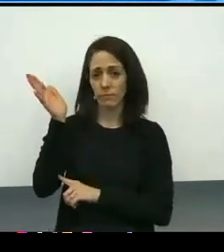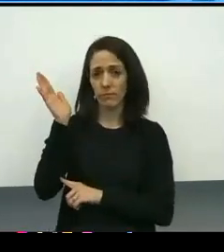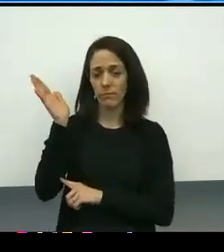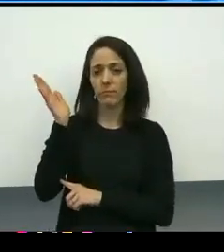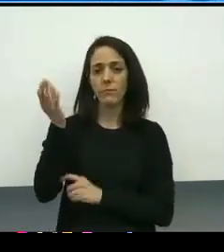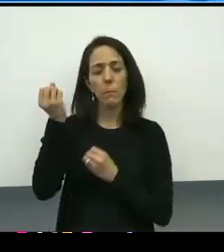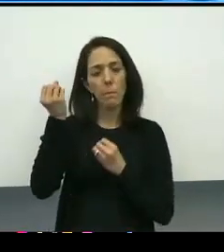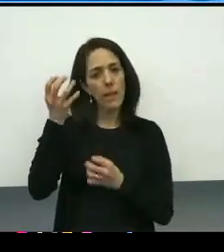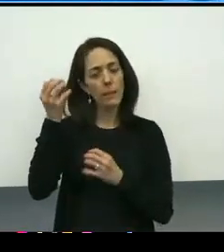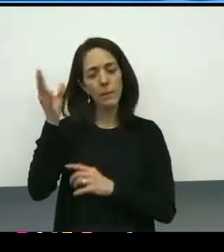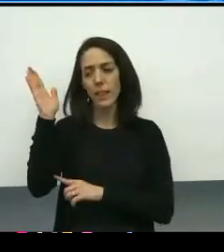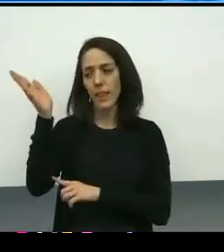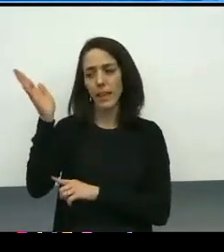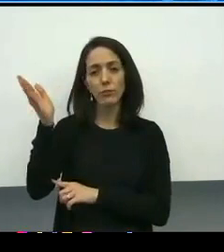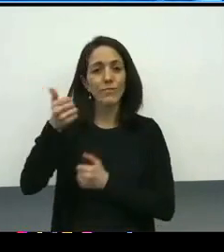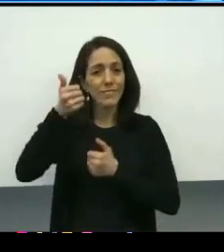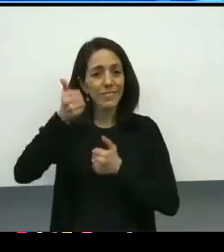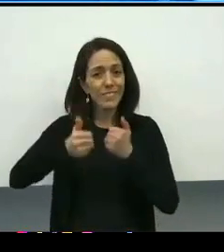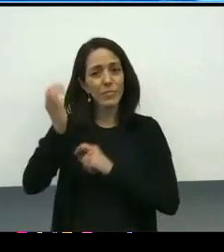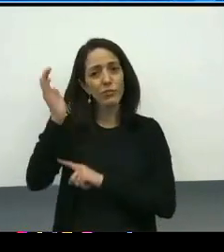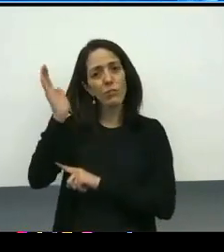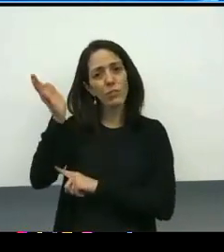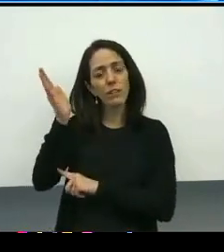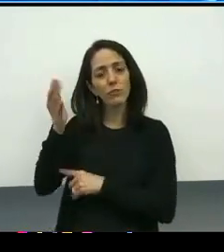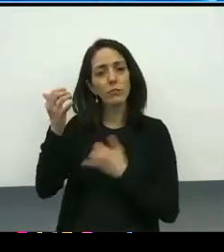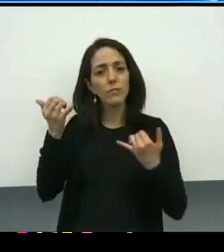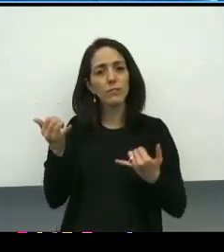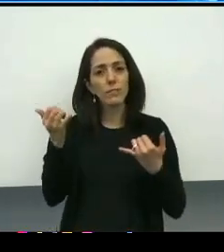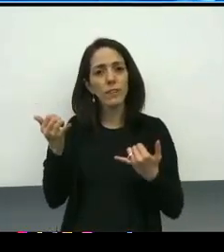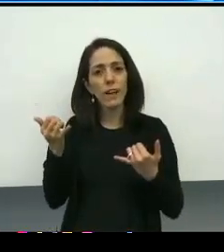Each of those lectures are now placed as a resource